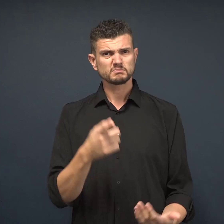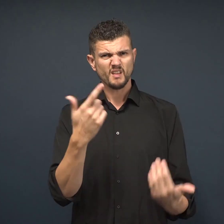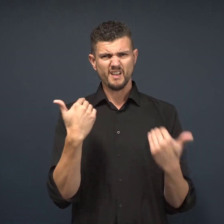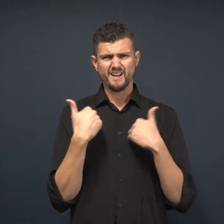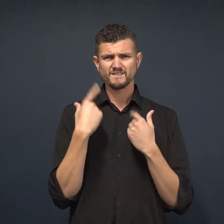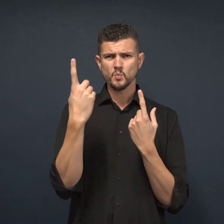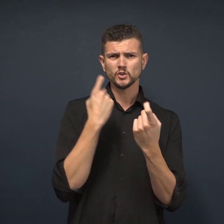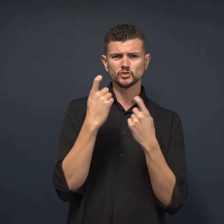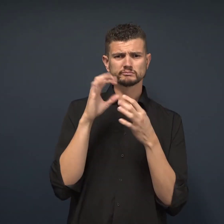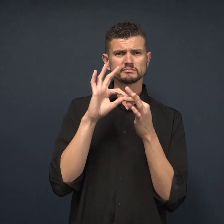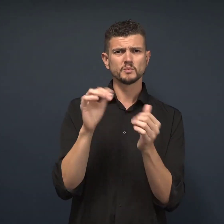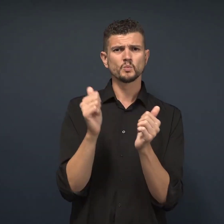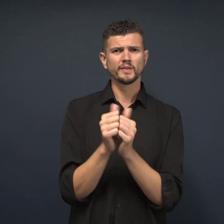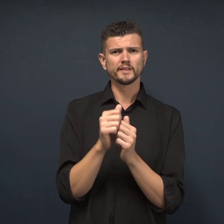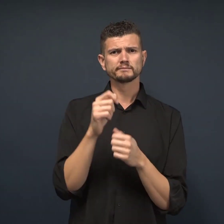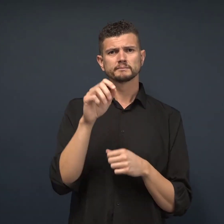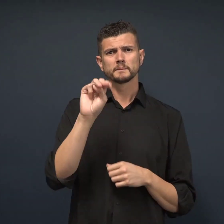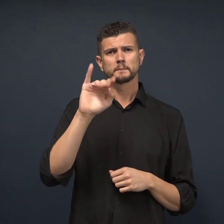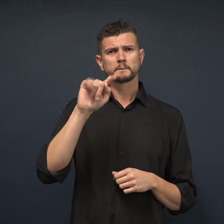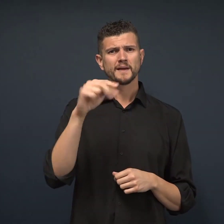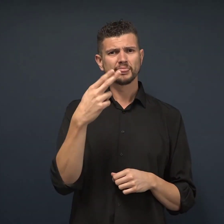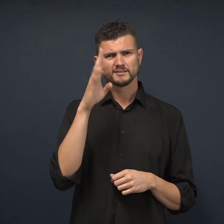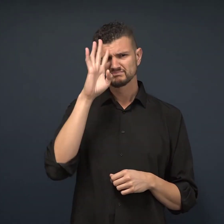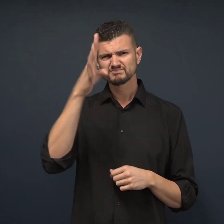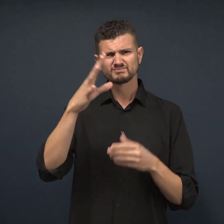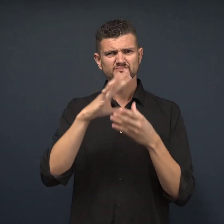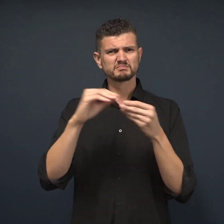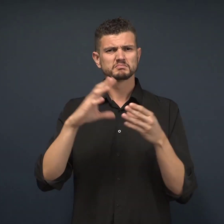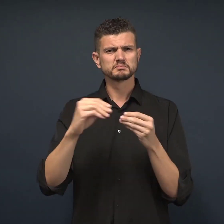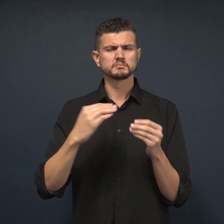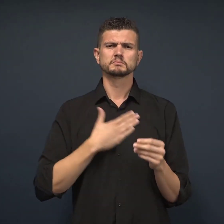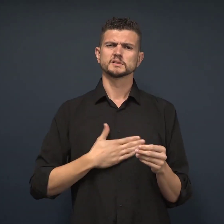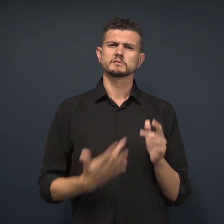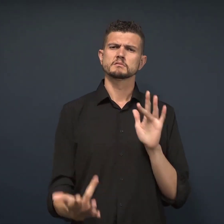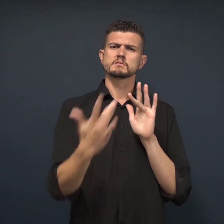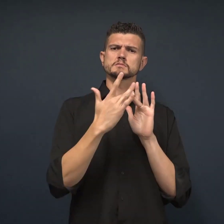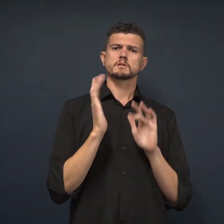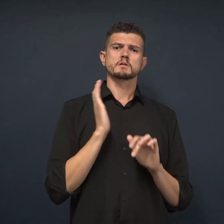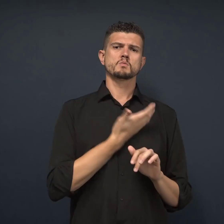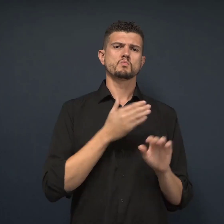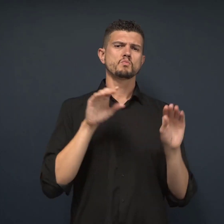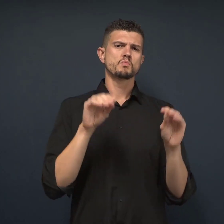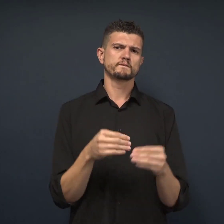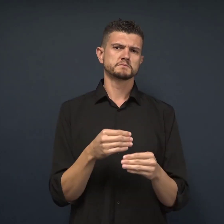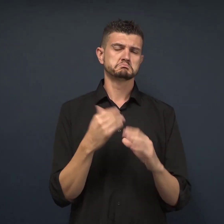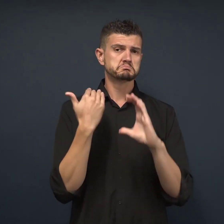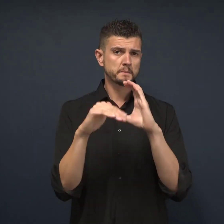If you have any questions about more myths, please contact our office at